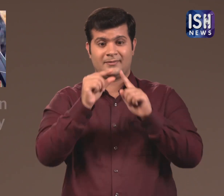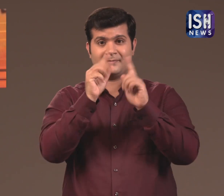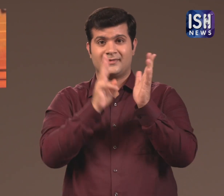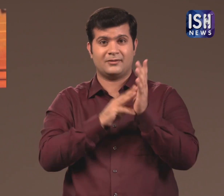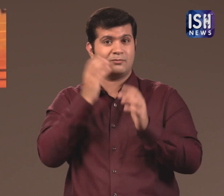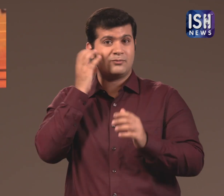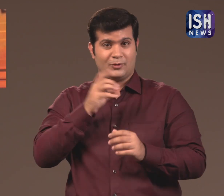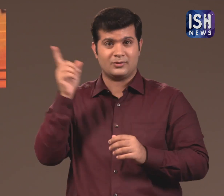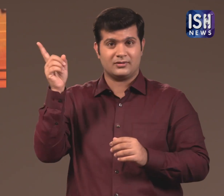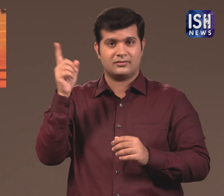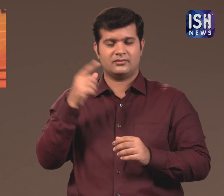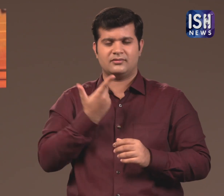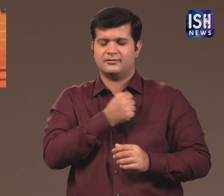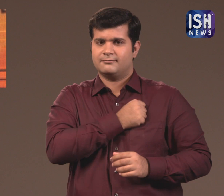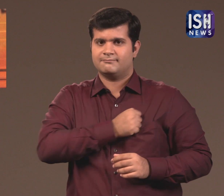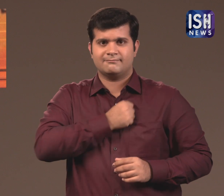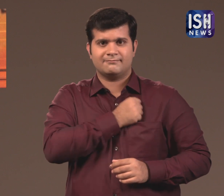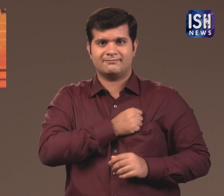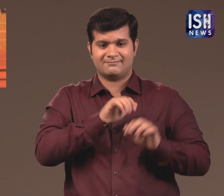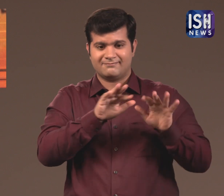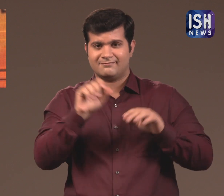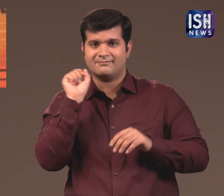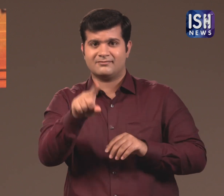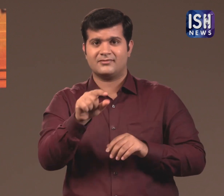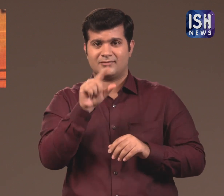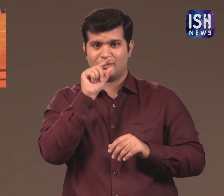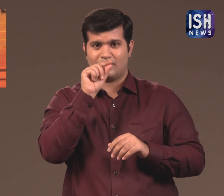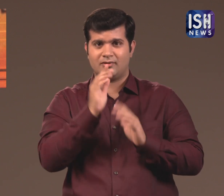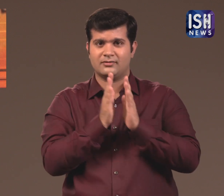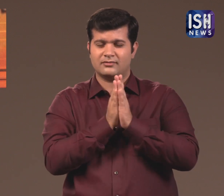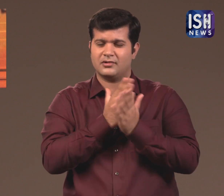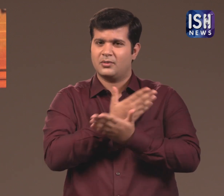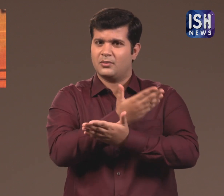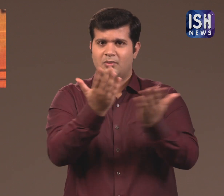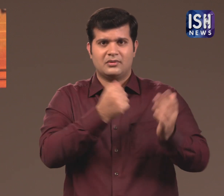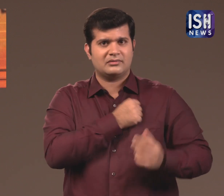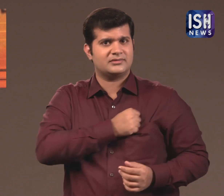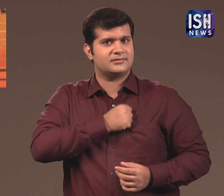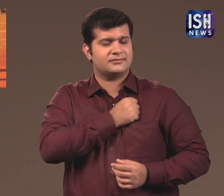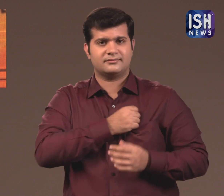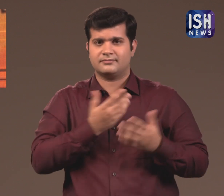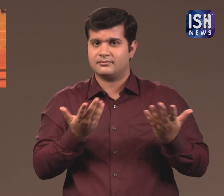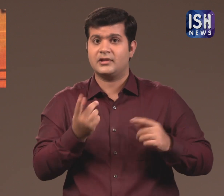Prime Minister Narendra Modi offered his condolences on Twitter.